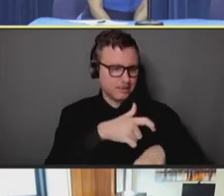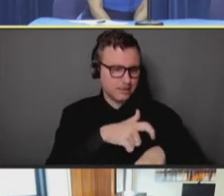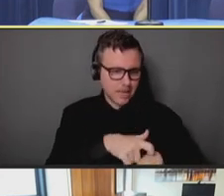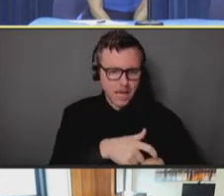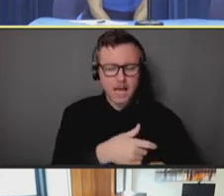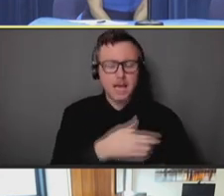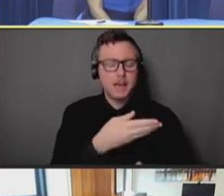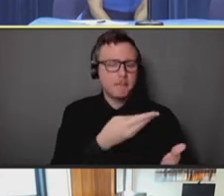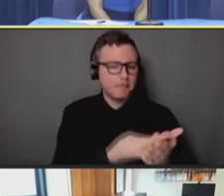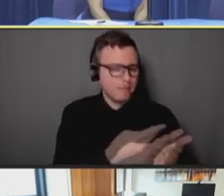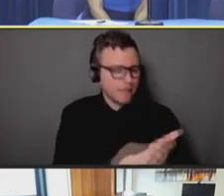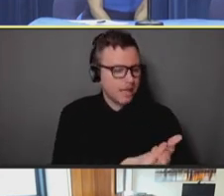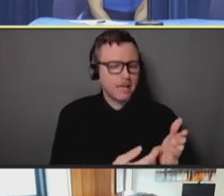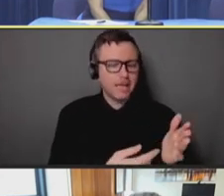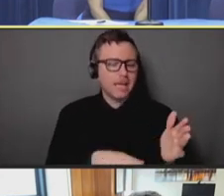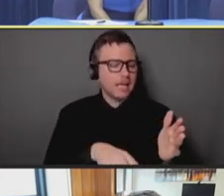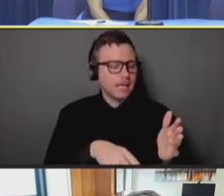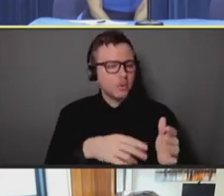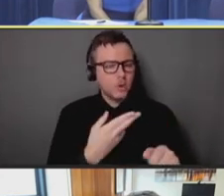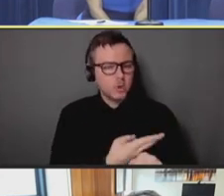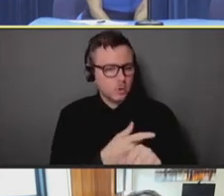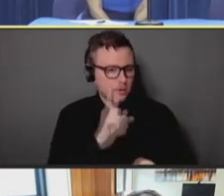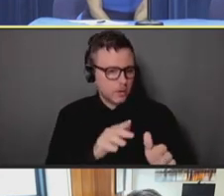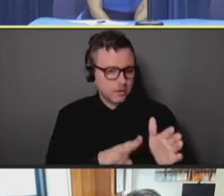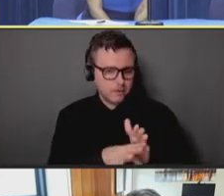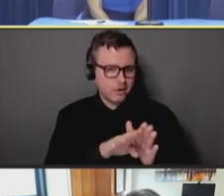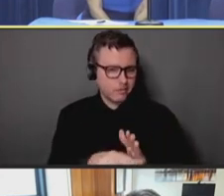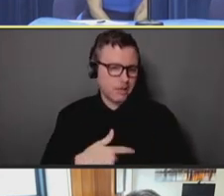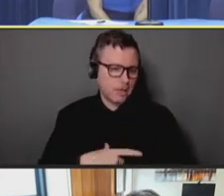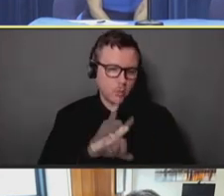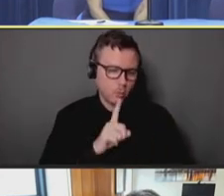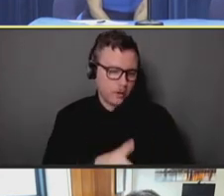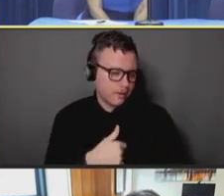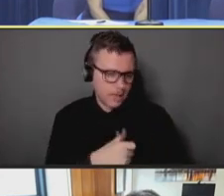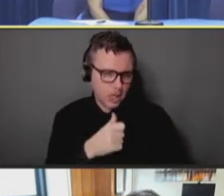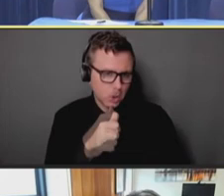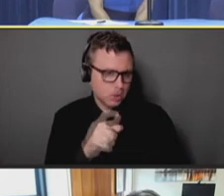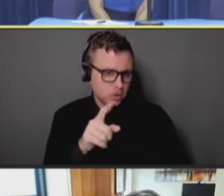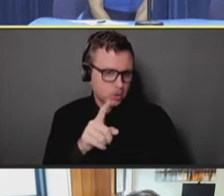had gone into developing, and we were not able to use it for monkeypox distribution. I think,